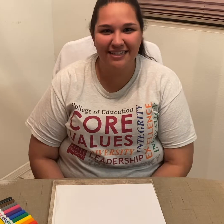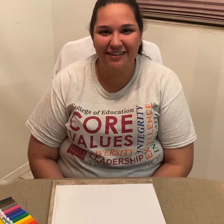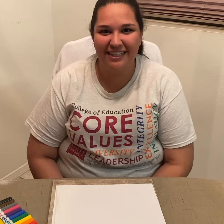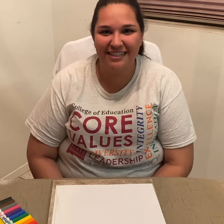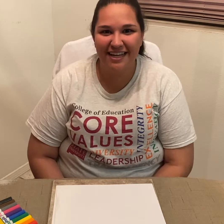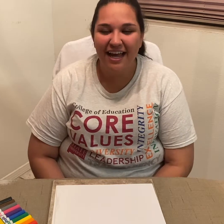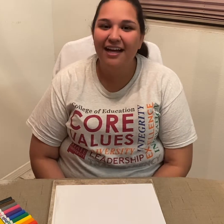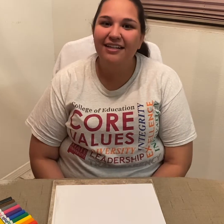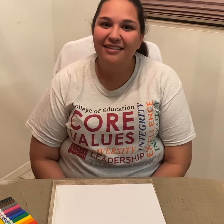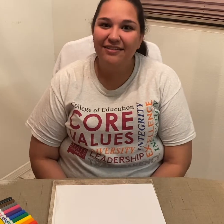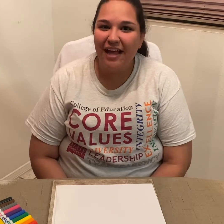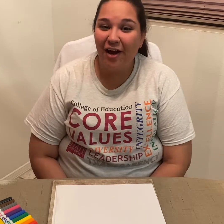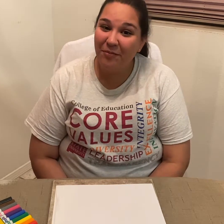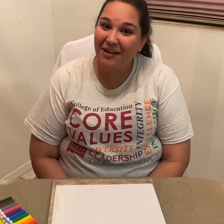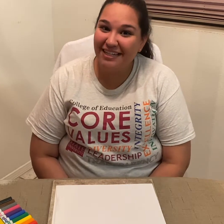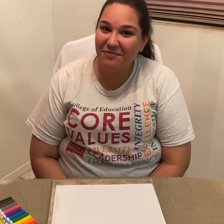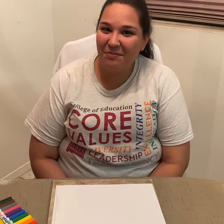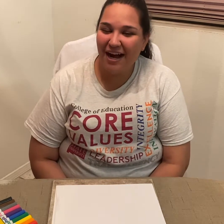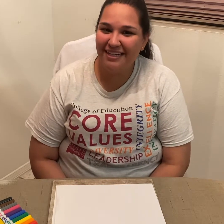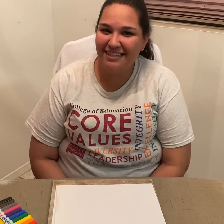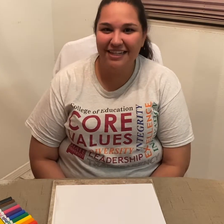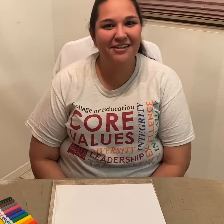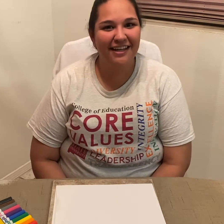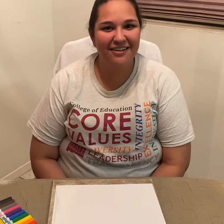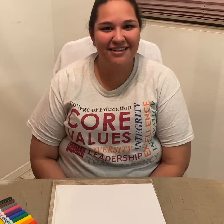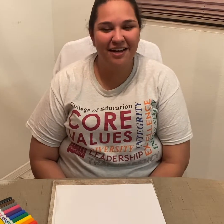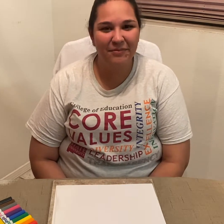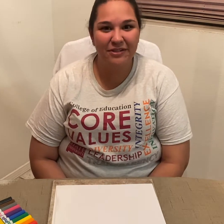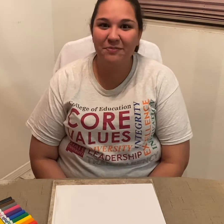series. I hope you guys have been practicing your letters and numbers